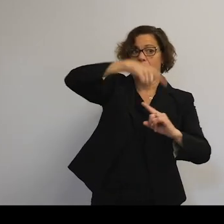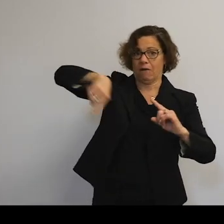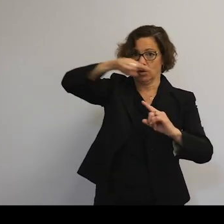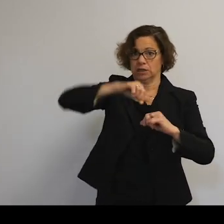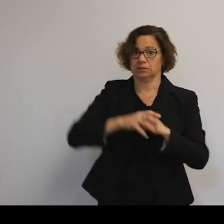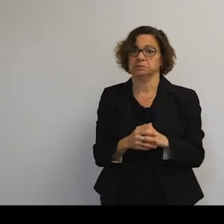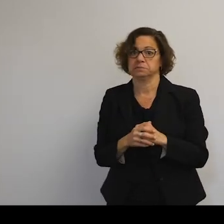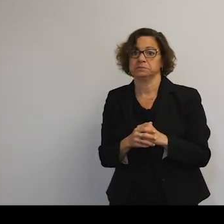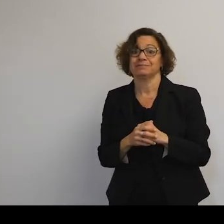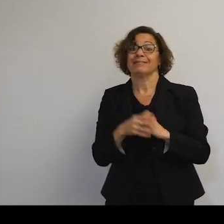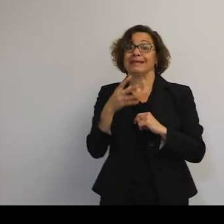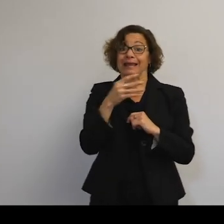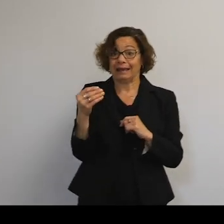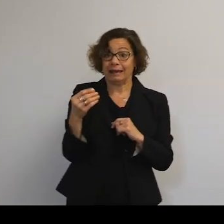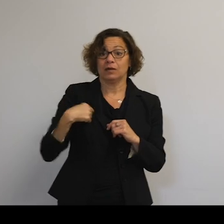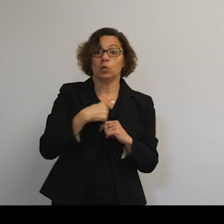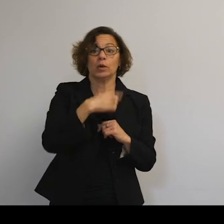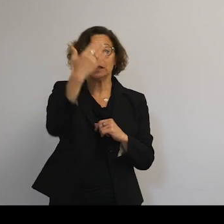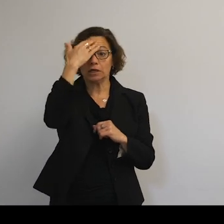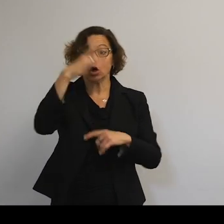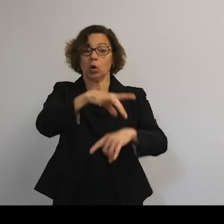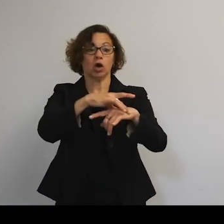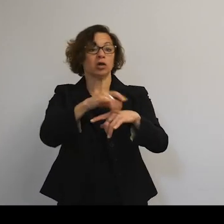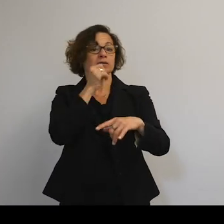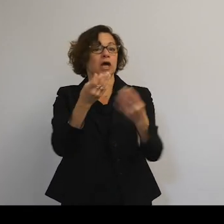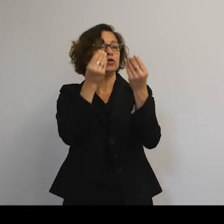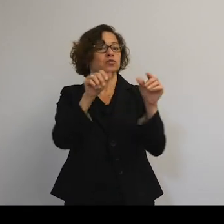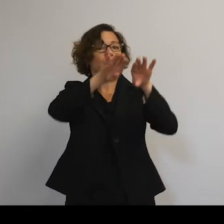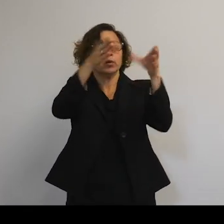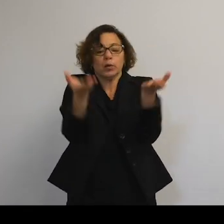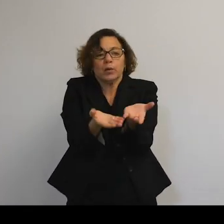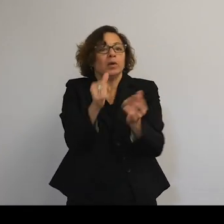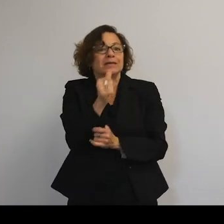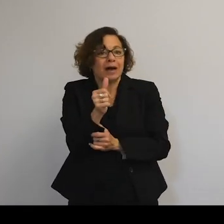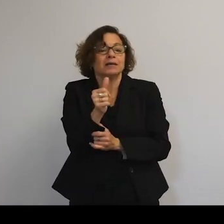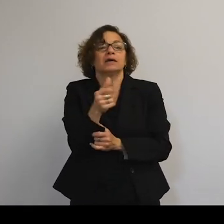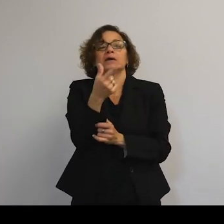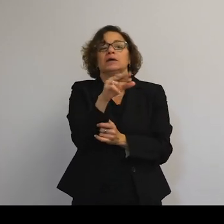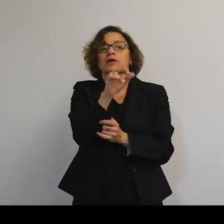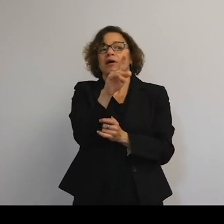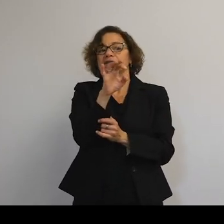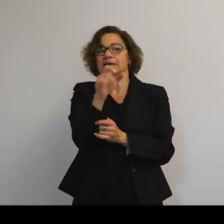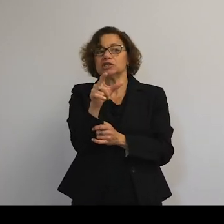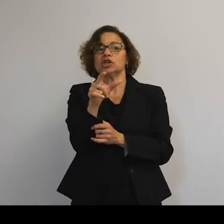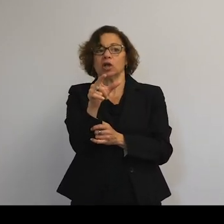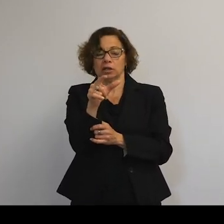And on top of that, we know the Earth isn't perfectly smooth. But gravitationally in terms of gravity,